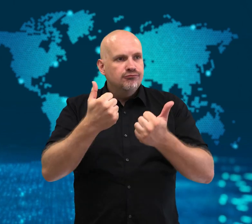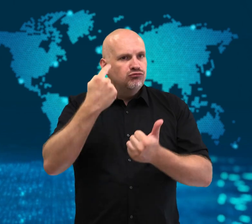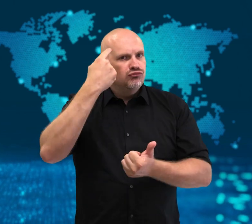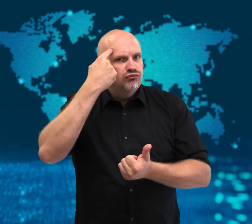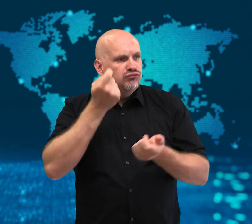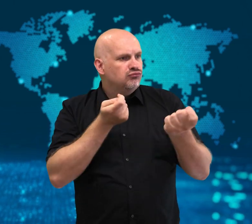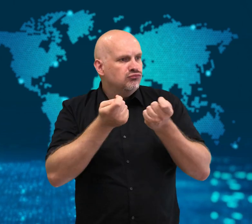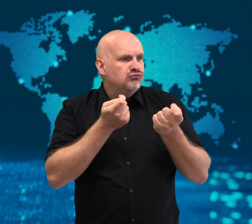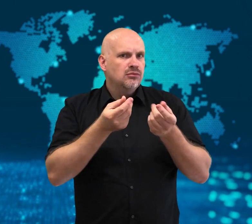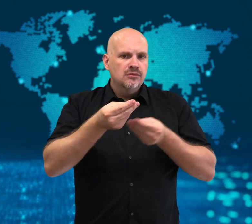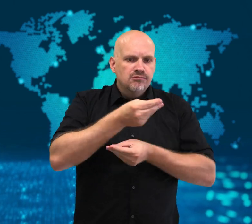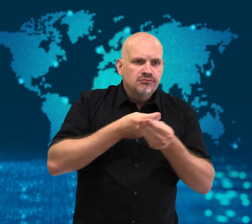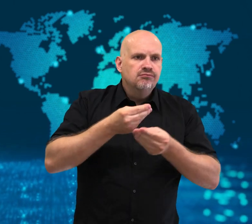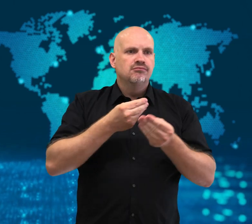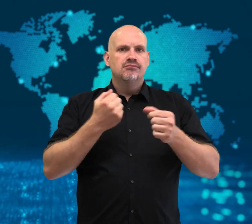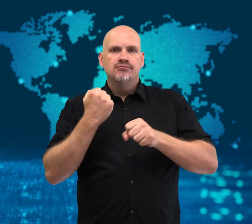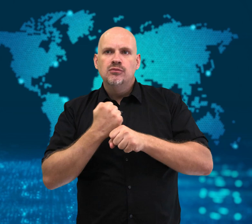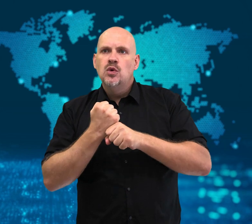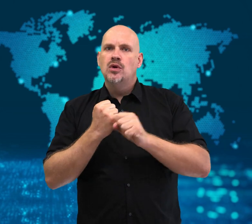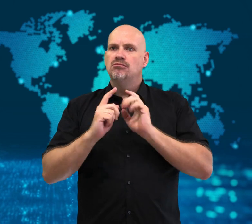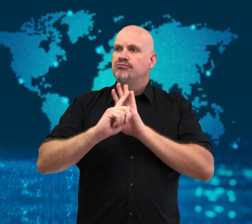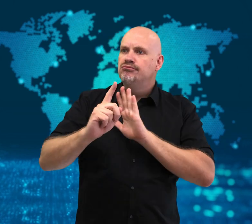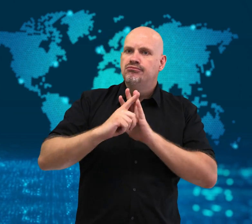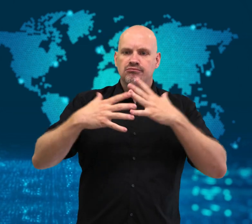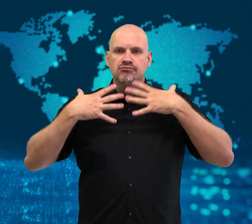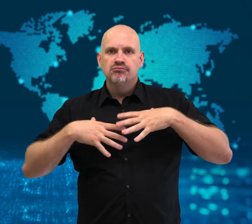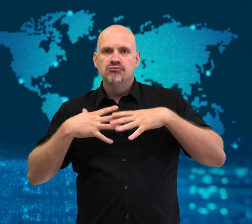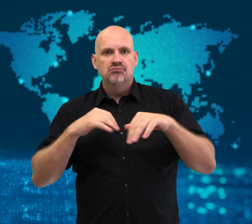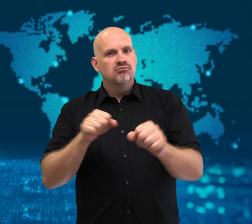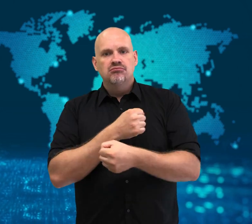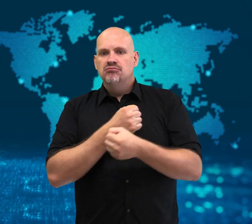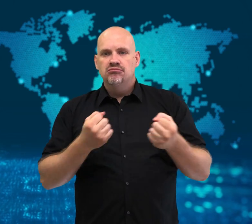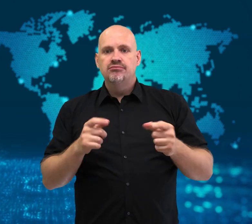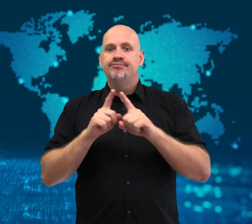themselves and to communicate.